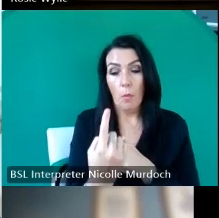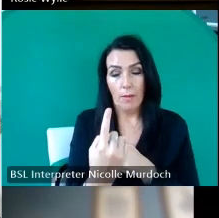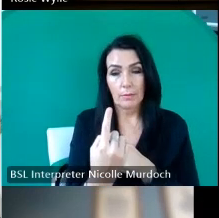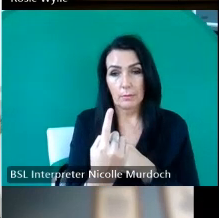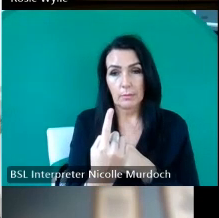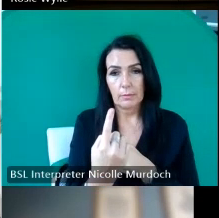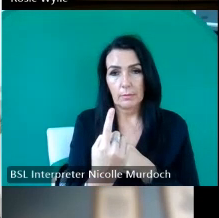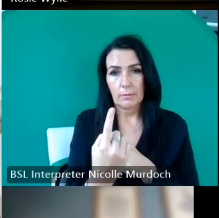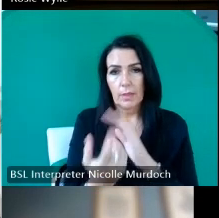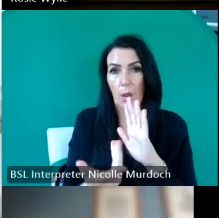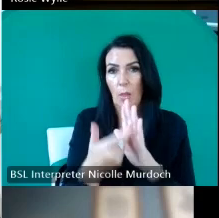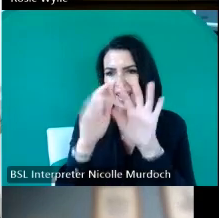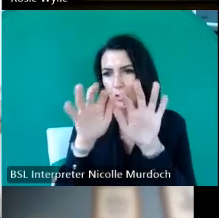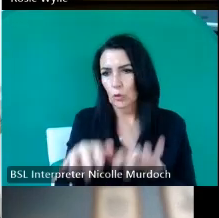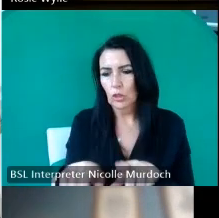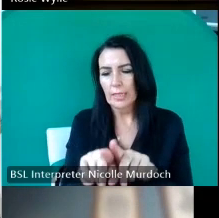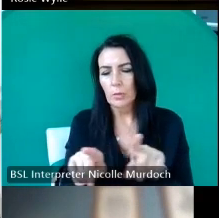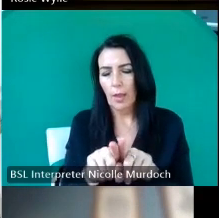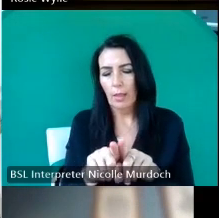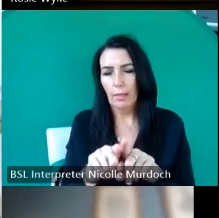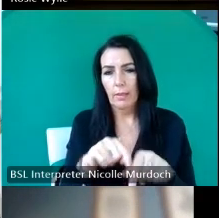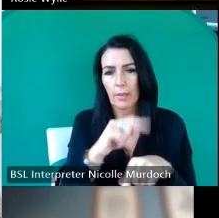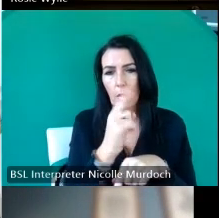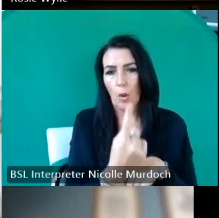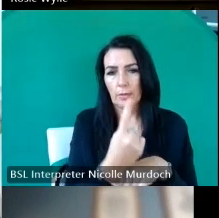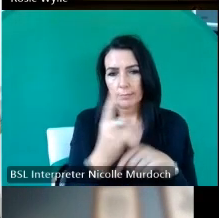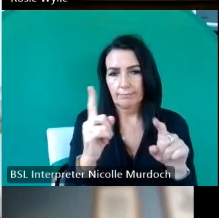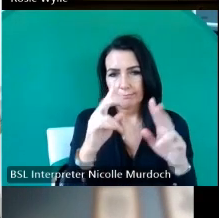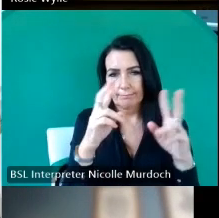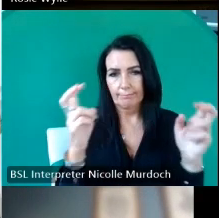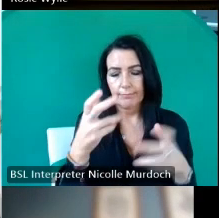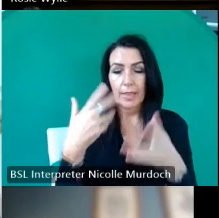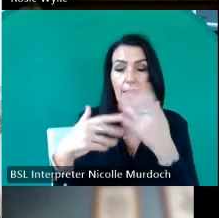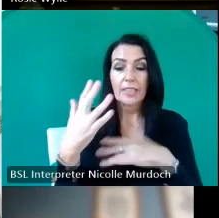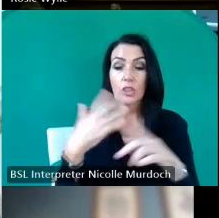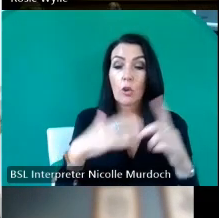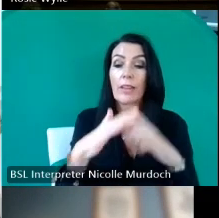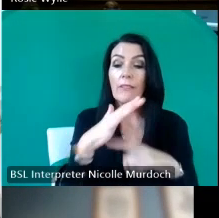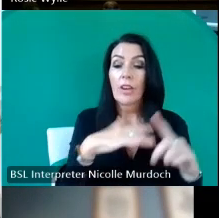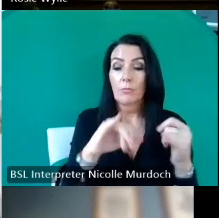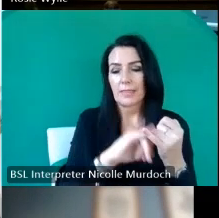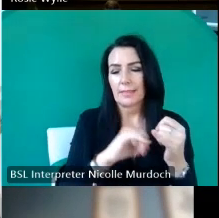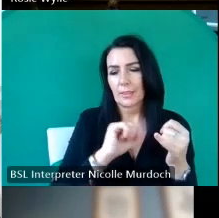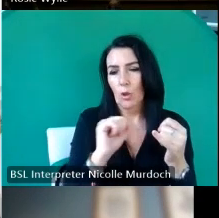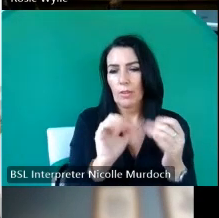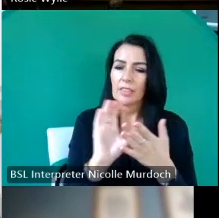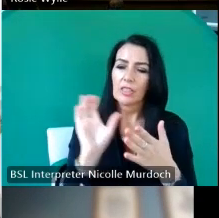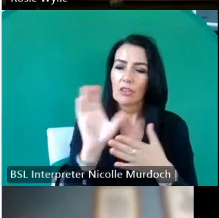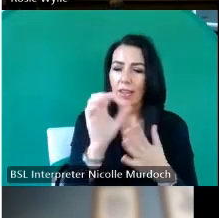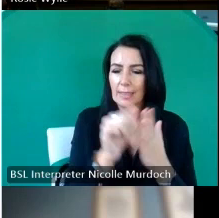into the chat are number one historic environment Scotland's grants program learn about and explore